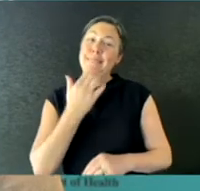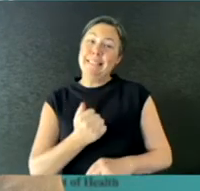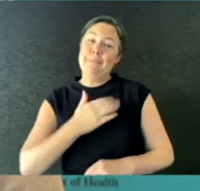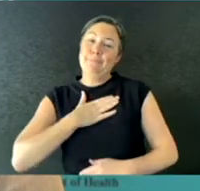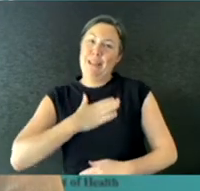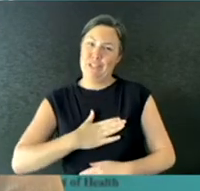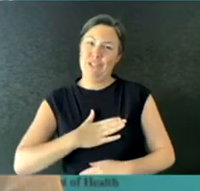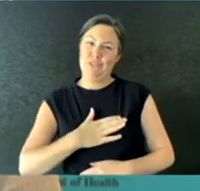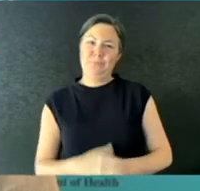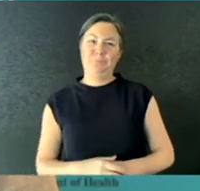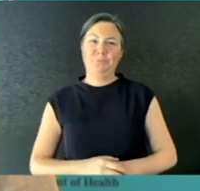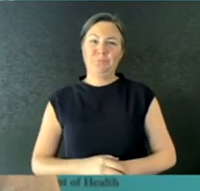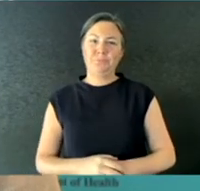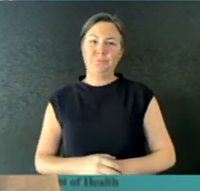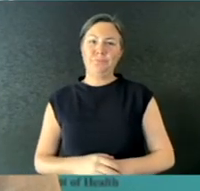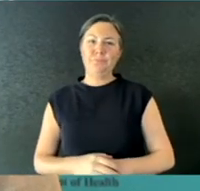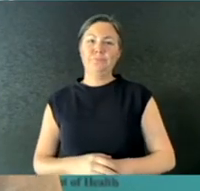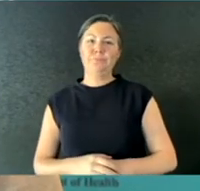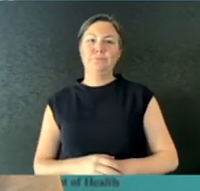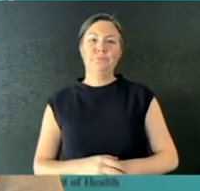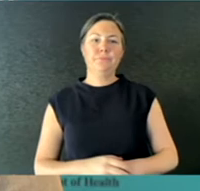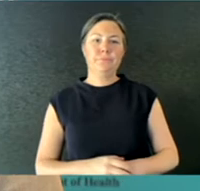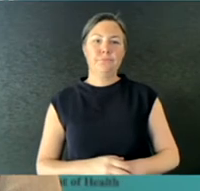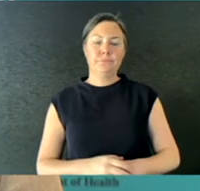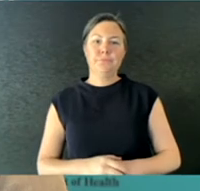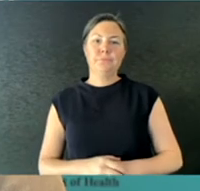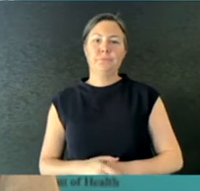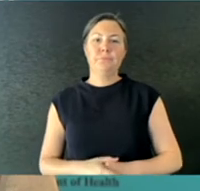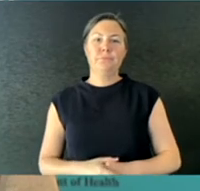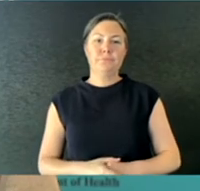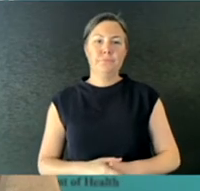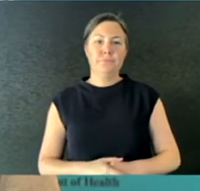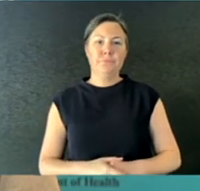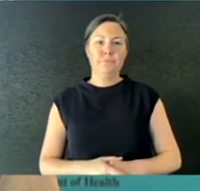I wanted to also welcome the announcement of additional funding yesterday from the Federal